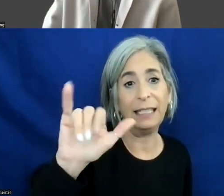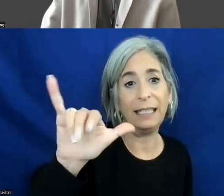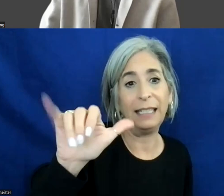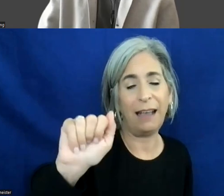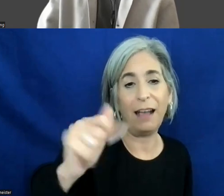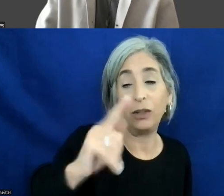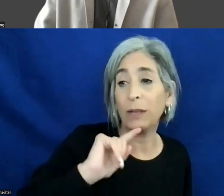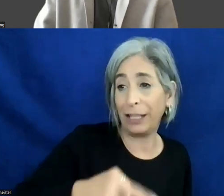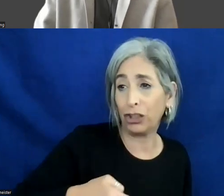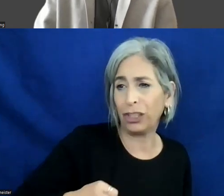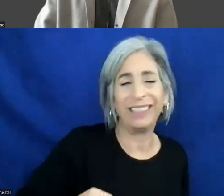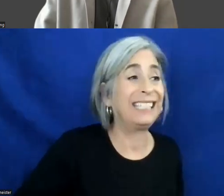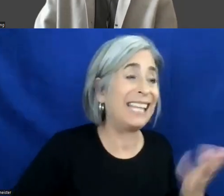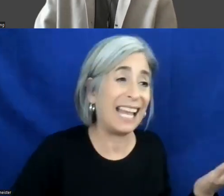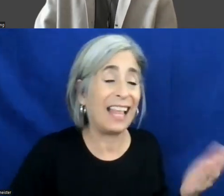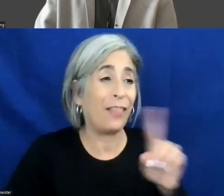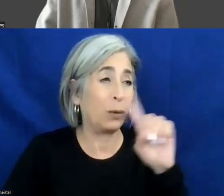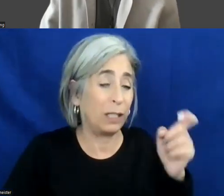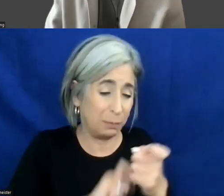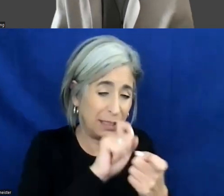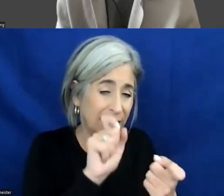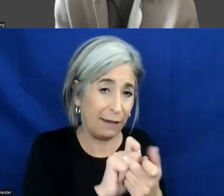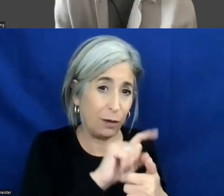that. Yes. This is a question specific to when you're handing off to developers.